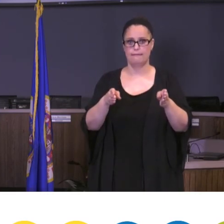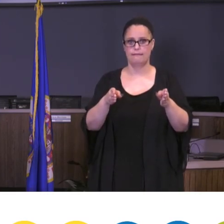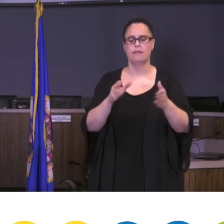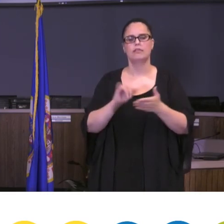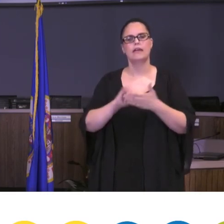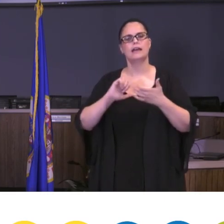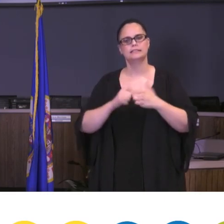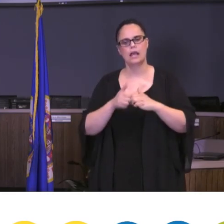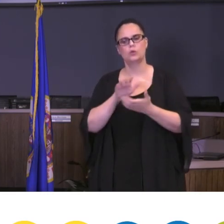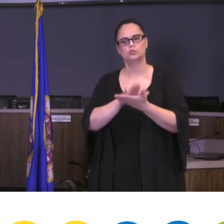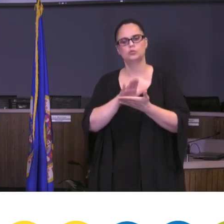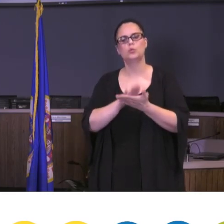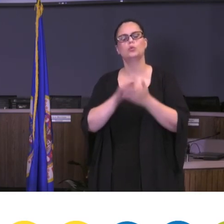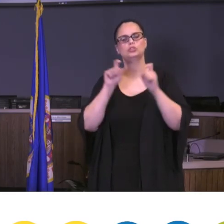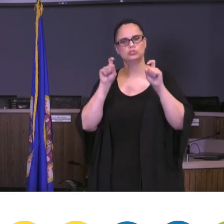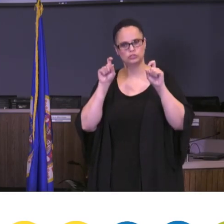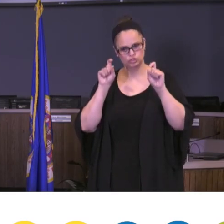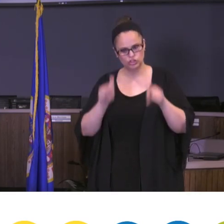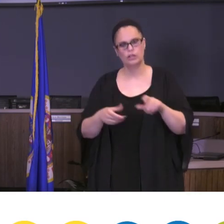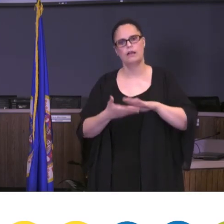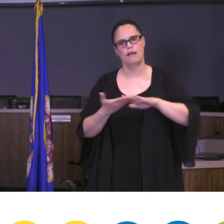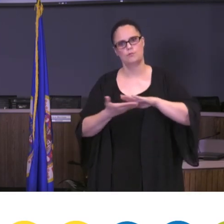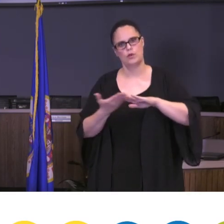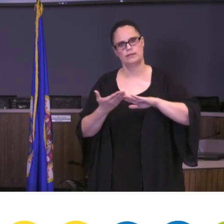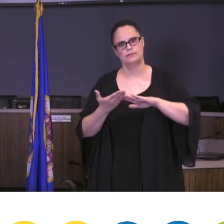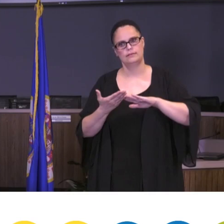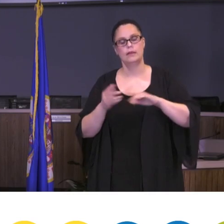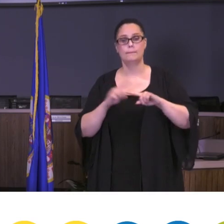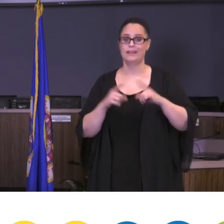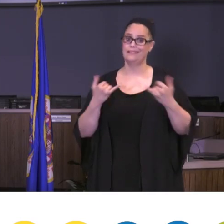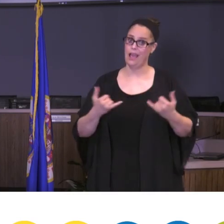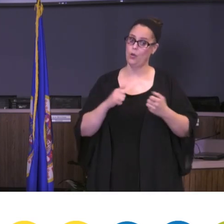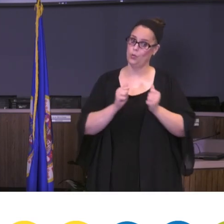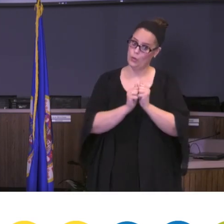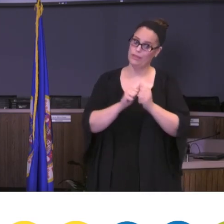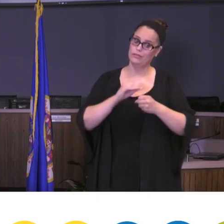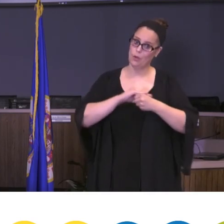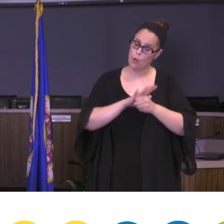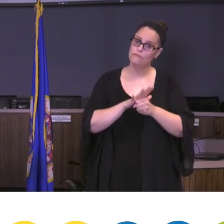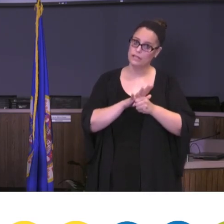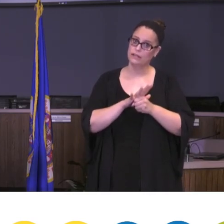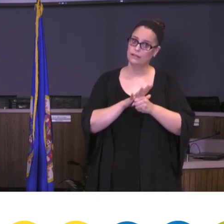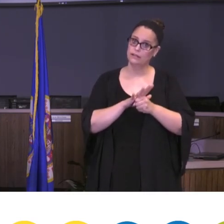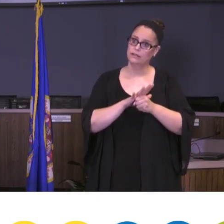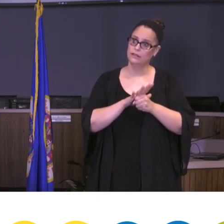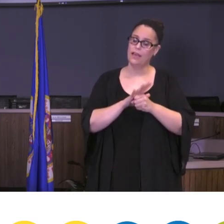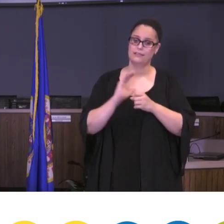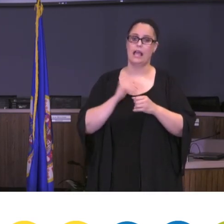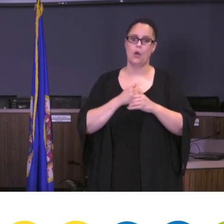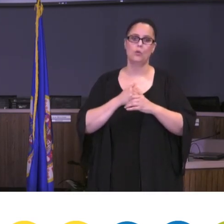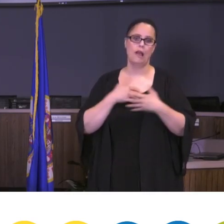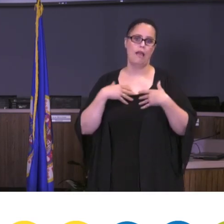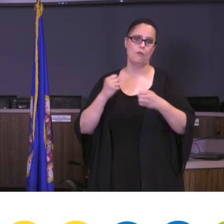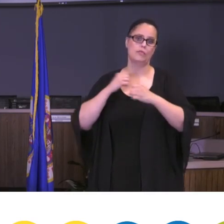operate anyway. That's coming together. But now we've got COVID-19 as a serious health barrier, obviously, for us to have to